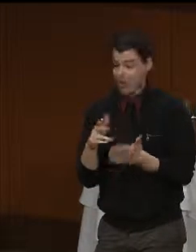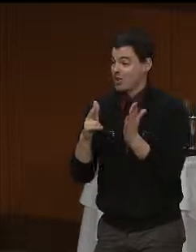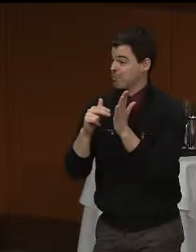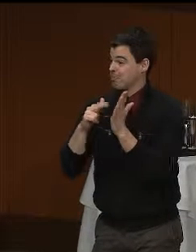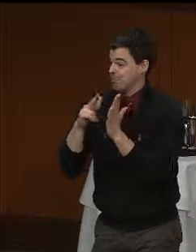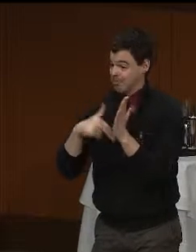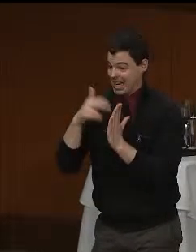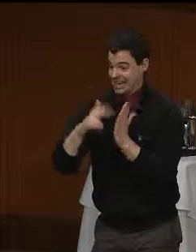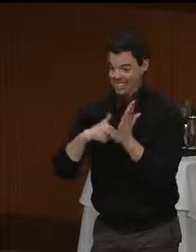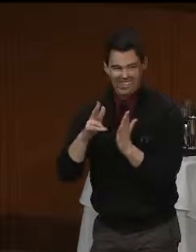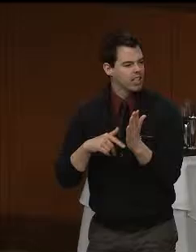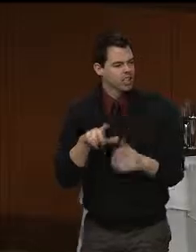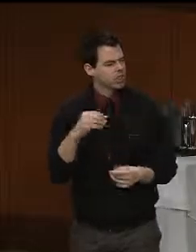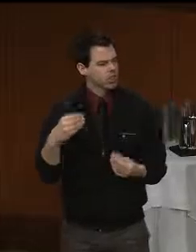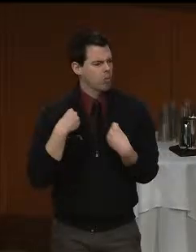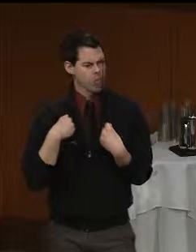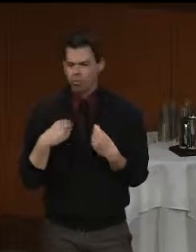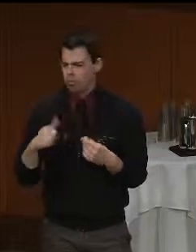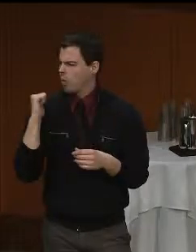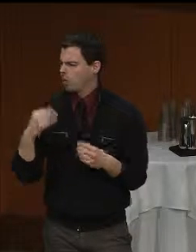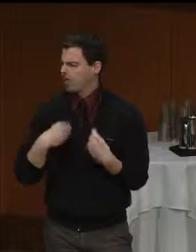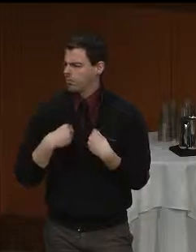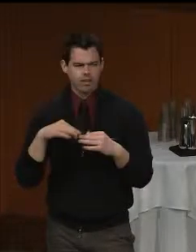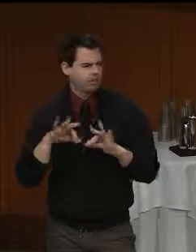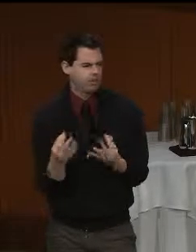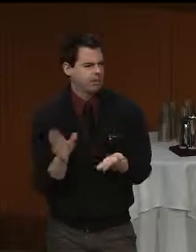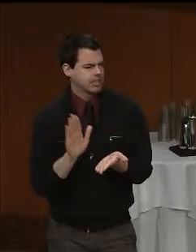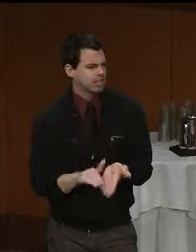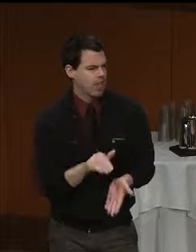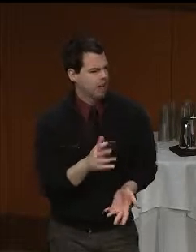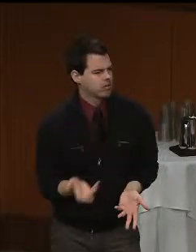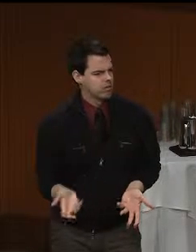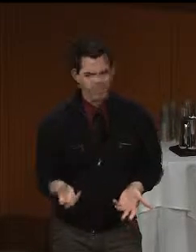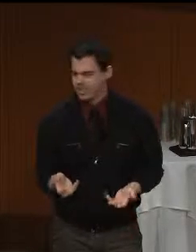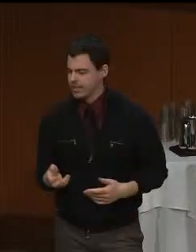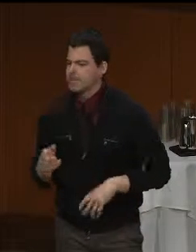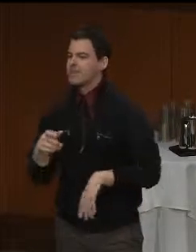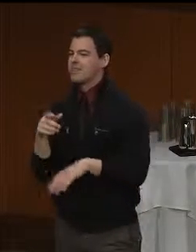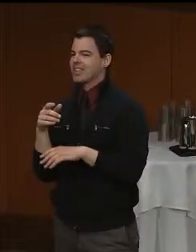She now has a strong network of